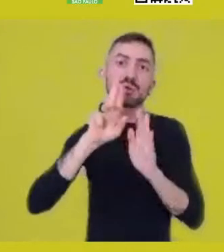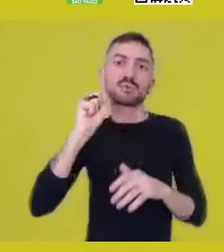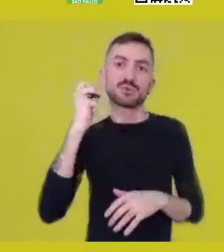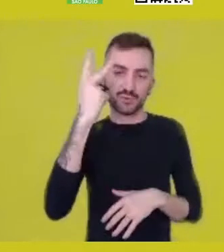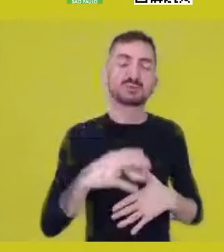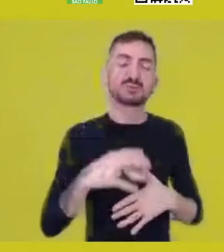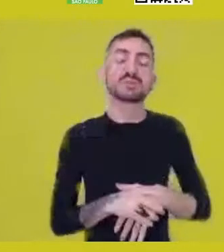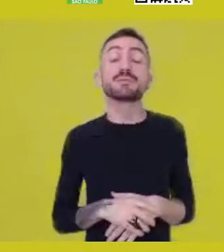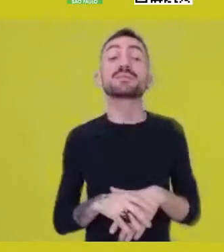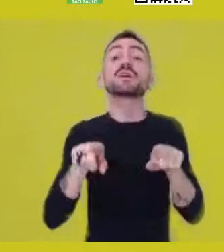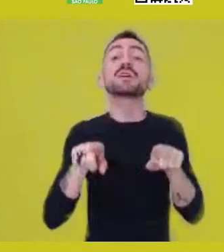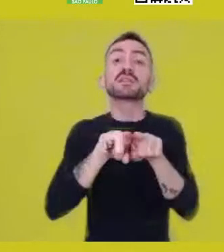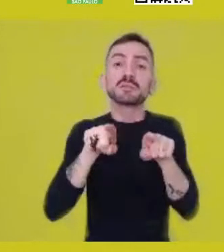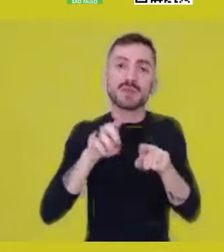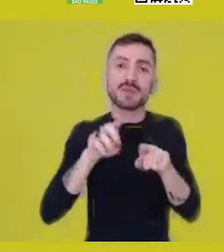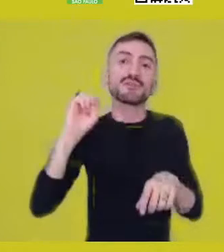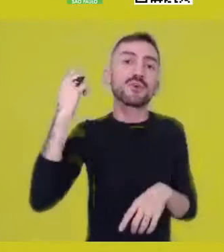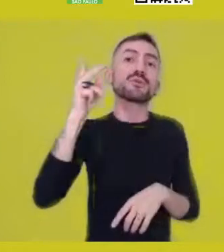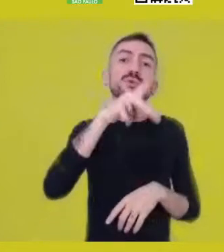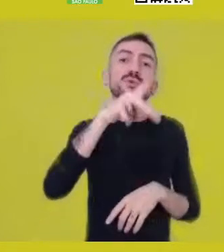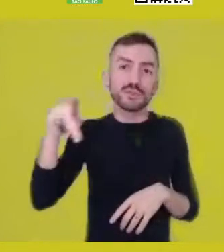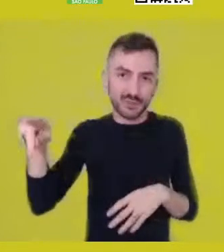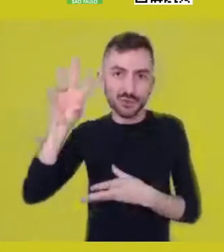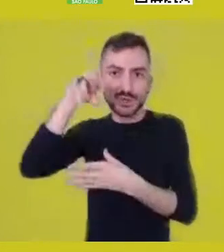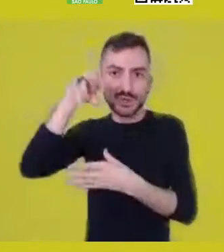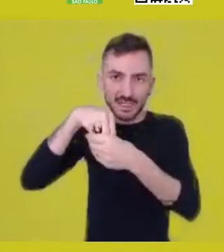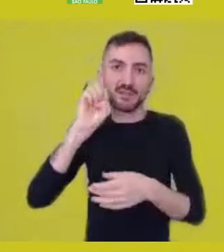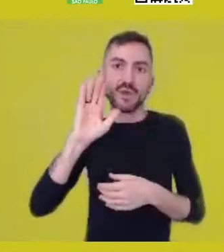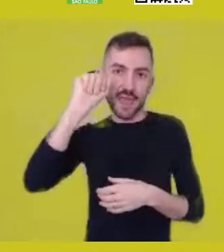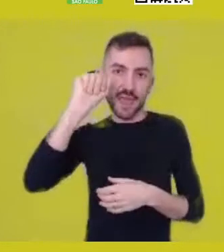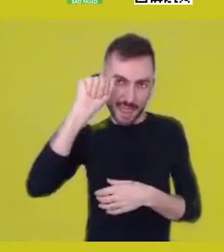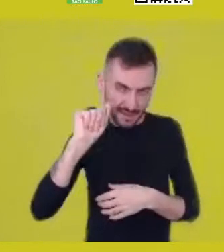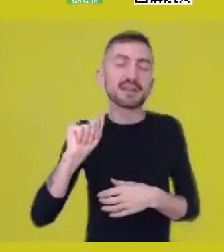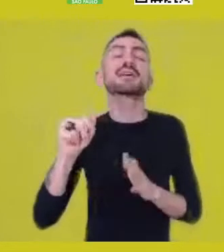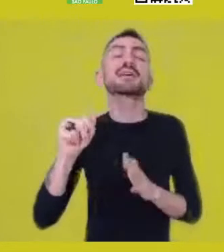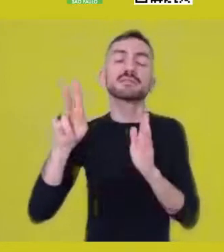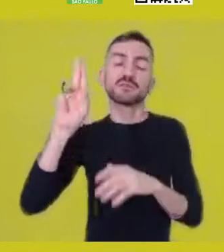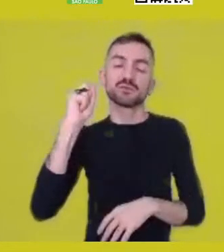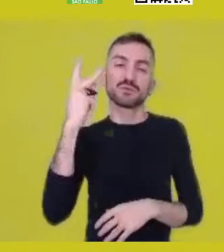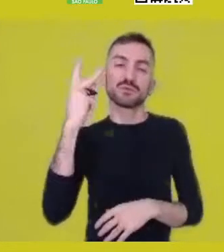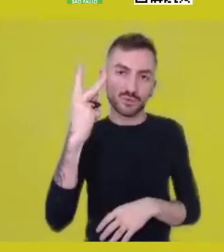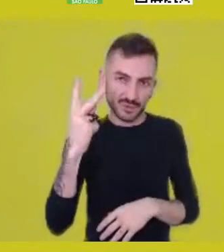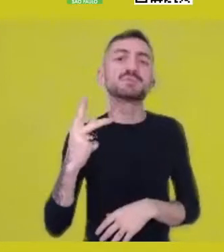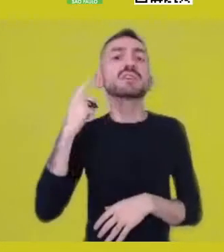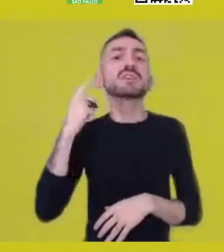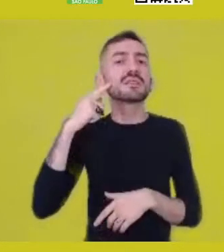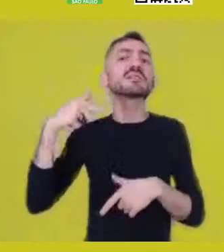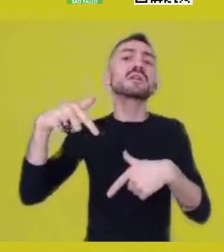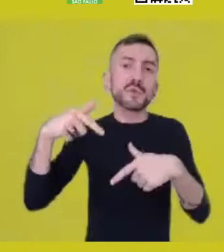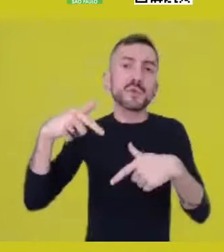She’s also an ex-teacher at the Theater Arts Department of USP’s School of Communication and Arts, in the stage acting and direction areas.